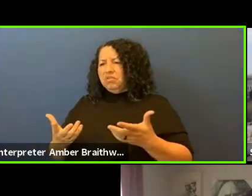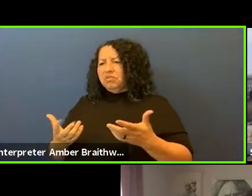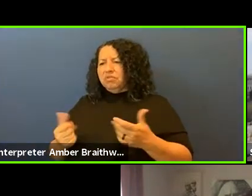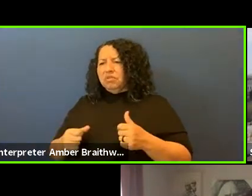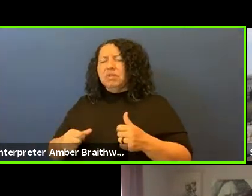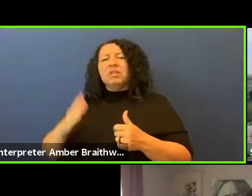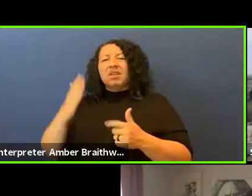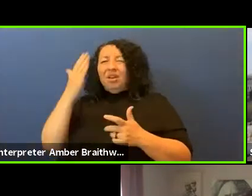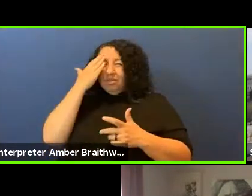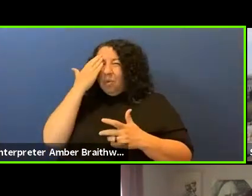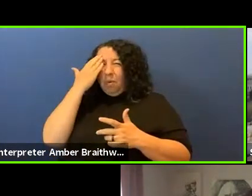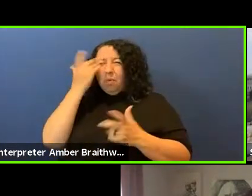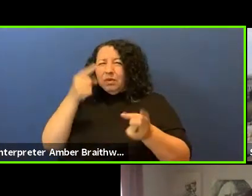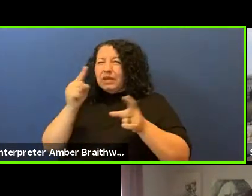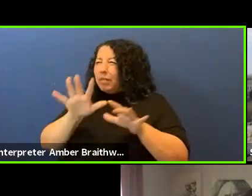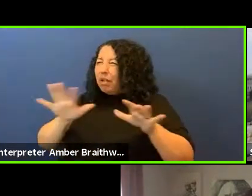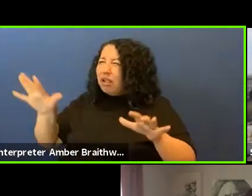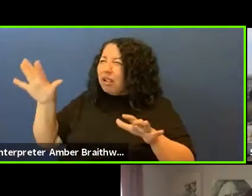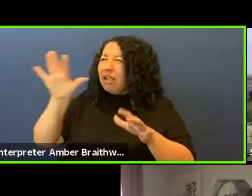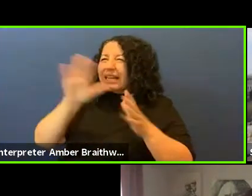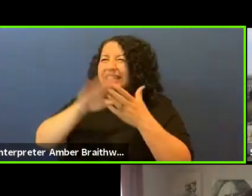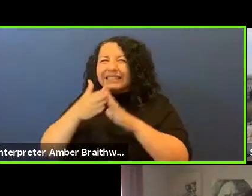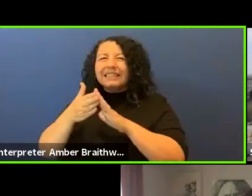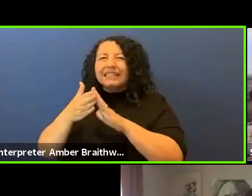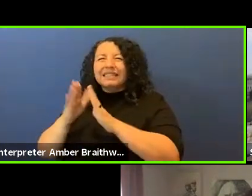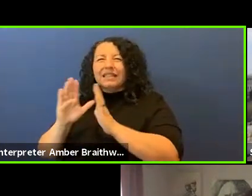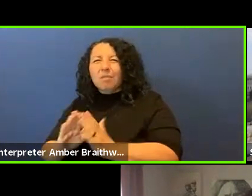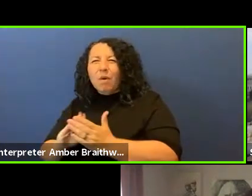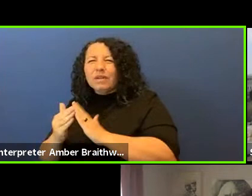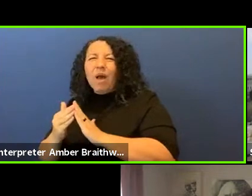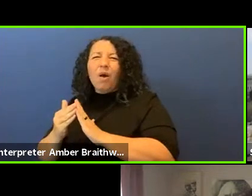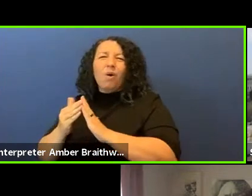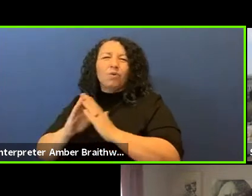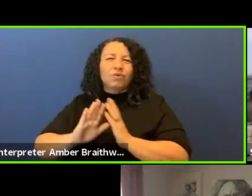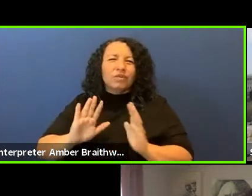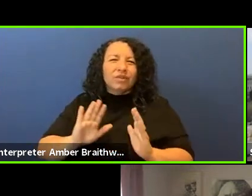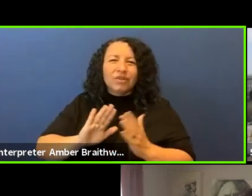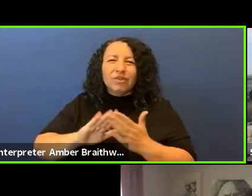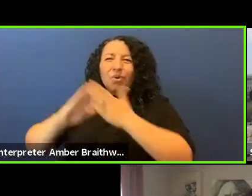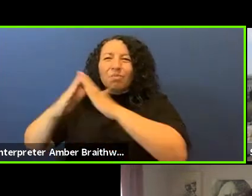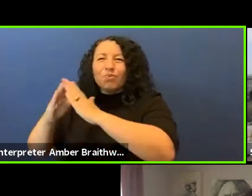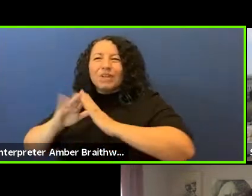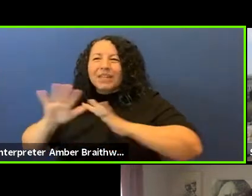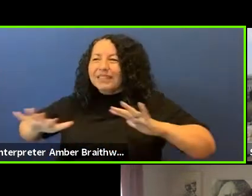throughout so many cities and towns and communities. I don't want to